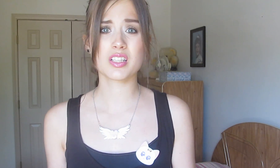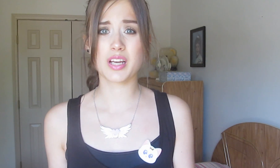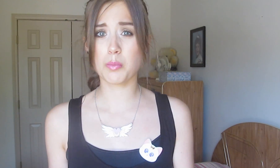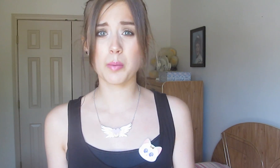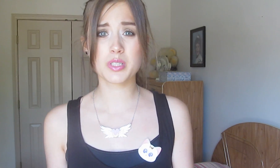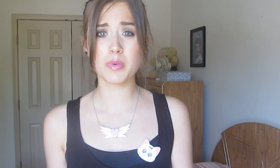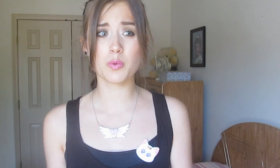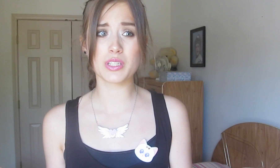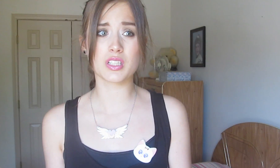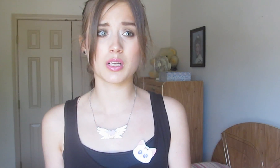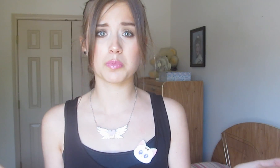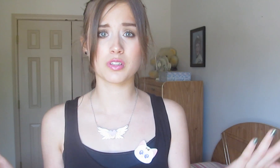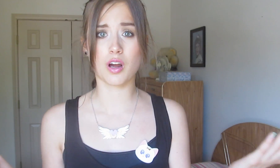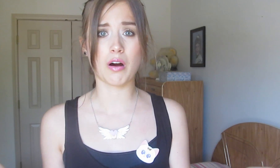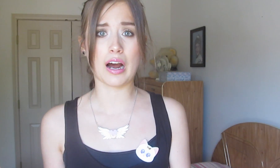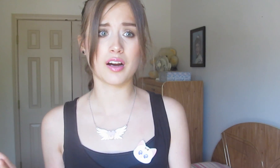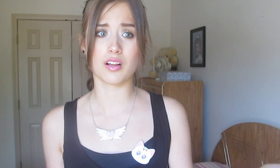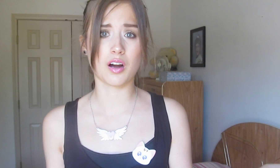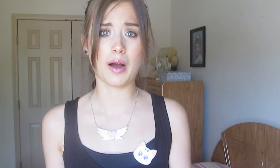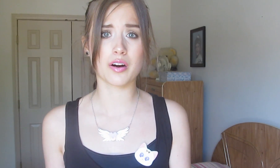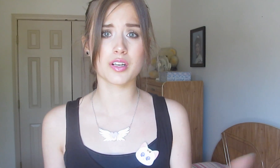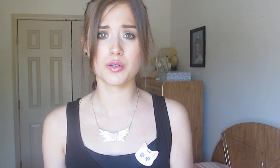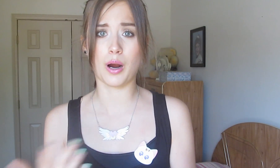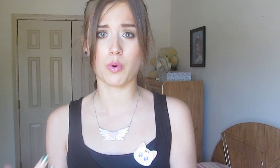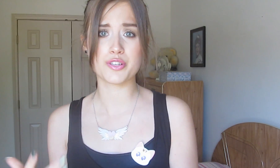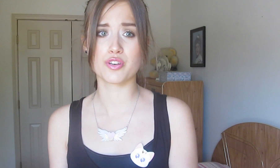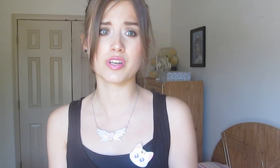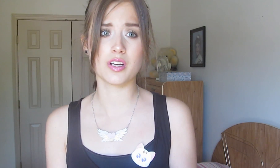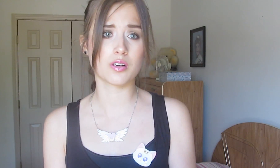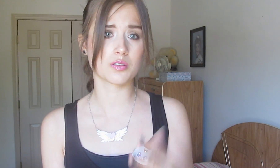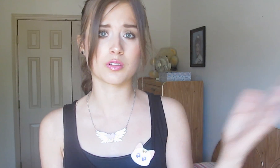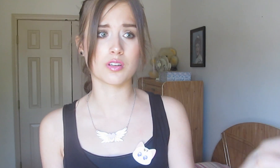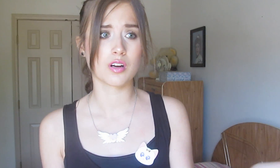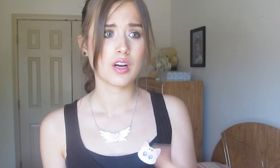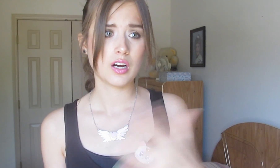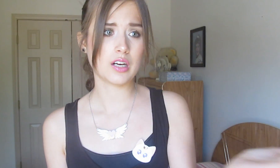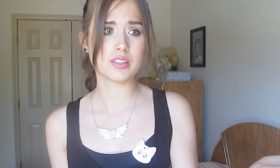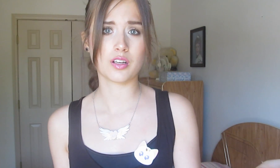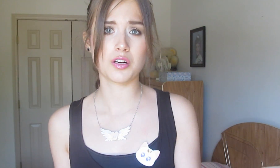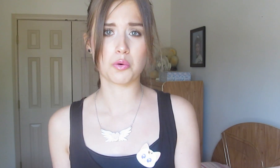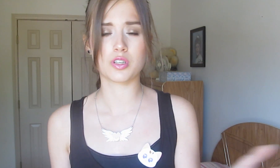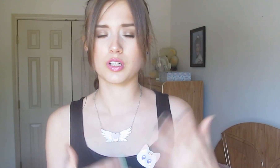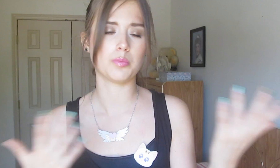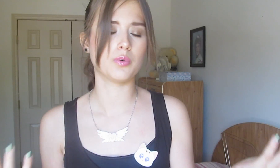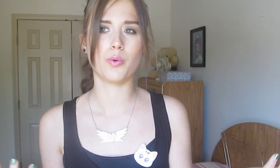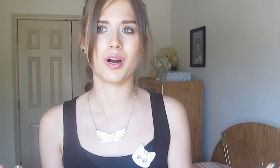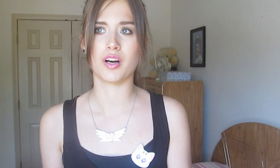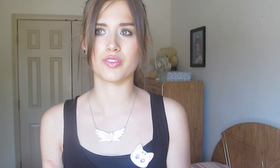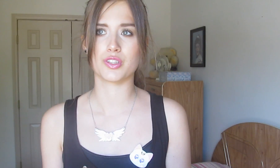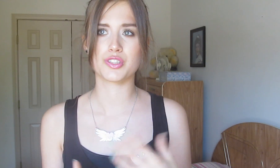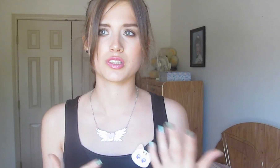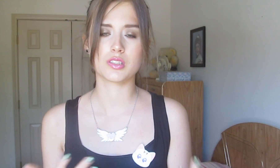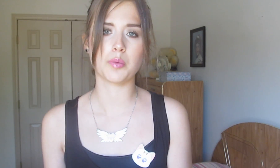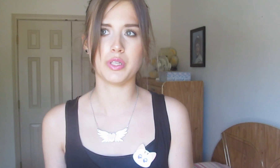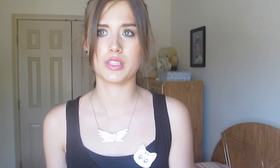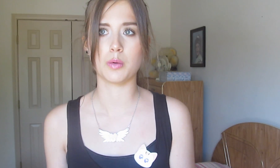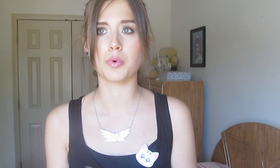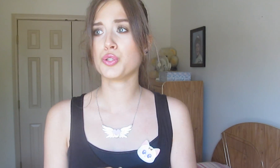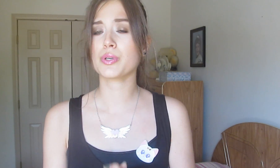come up to me with a simple hi, how are you, I watch your videos or I saw your workshop, whatever. Just something simple.